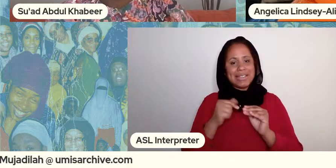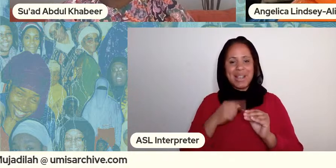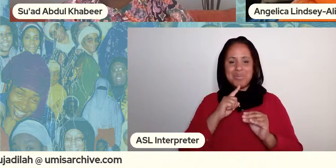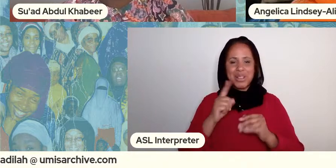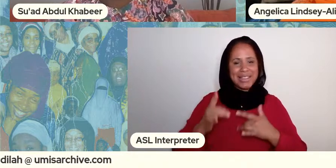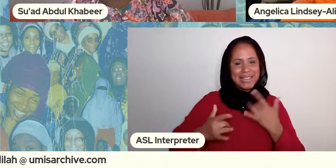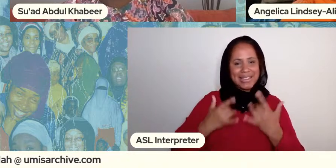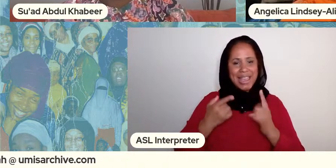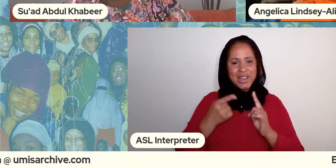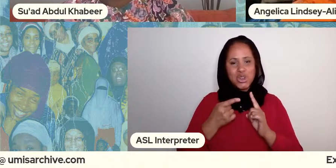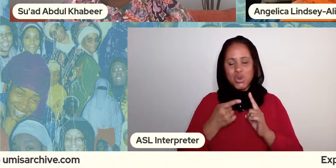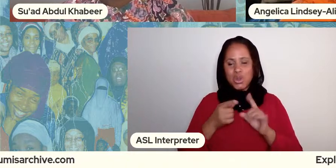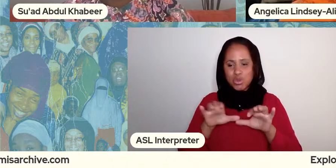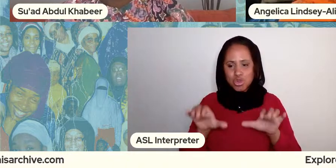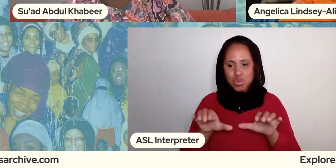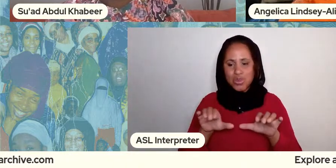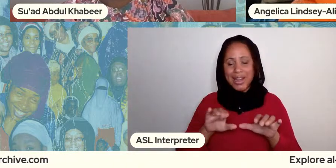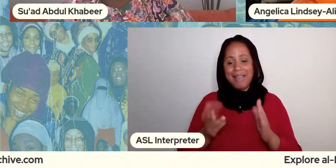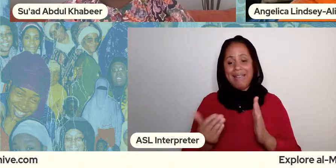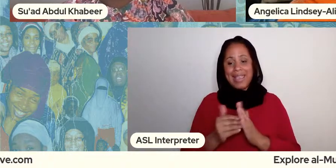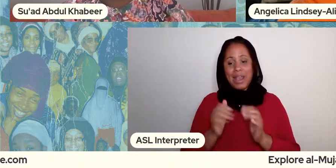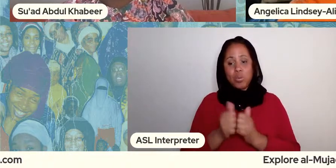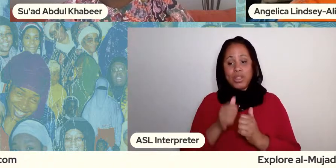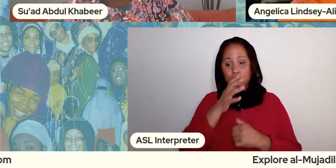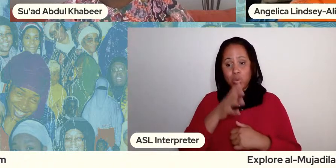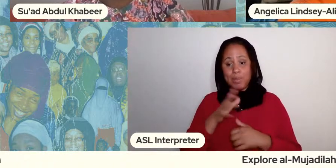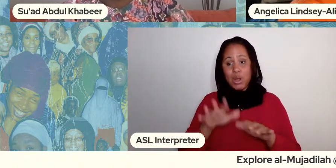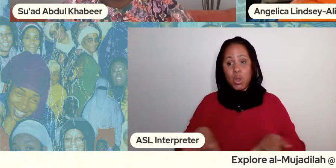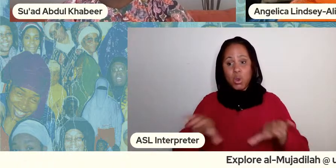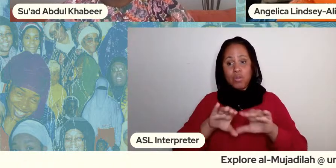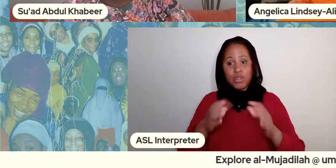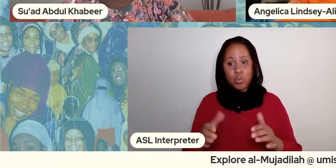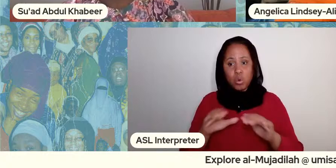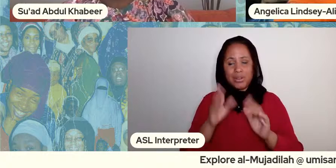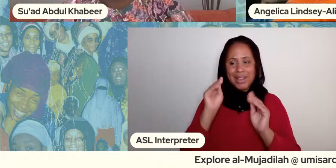around the world and let them know about who our spiritual formers are and how we can take